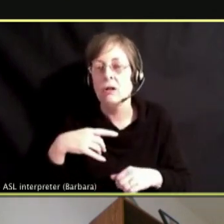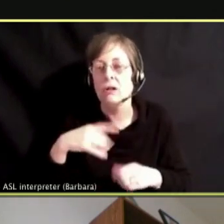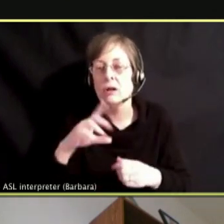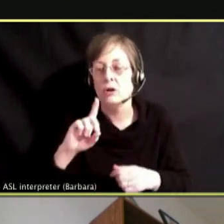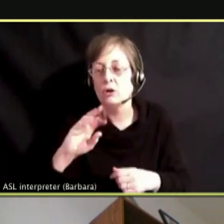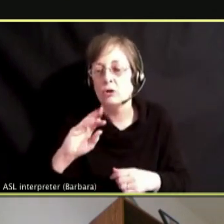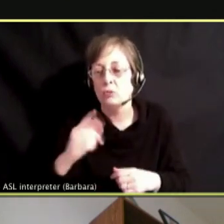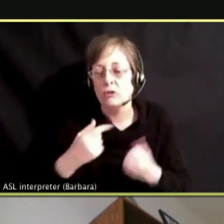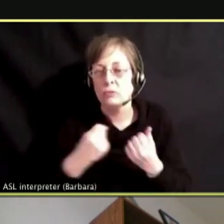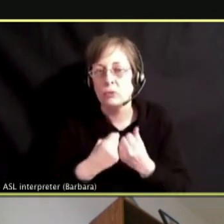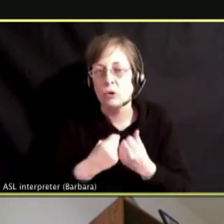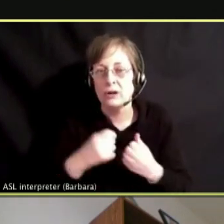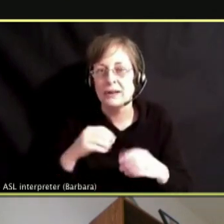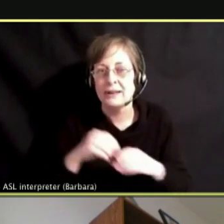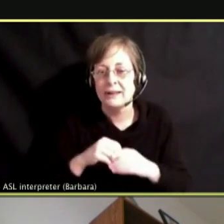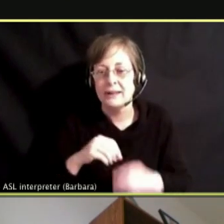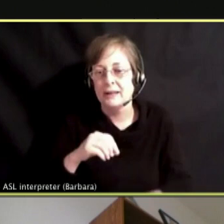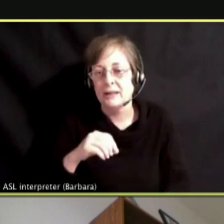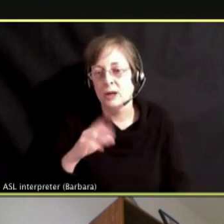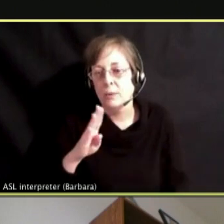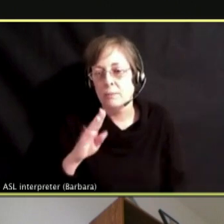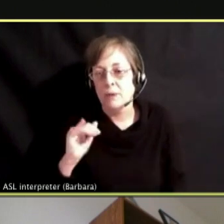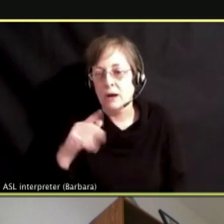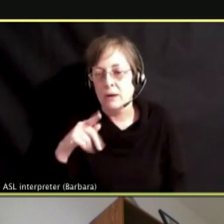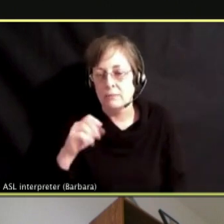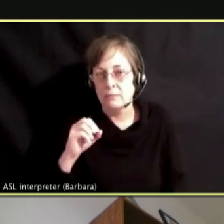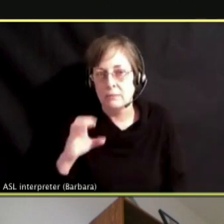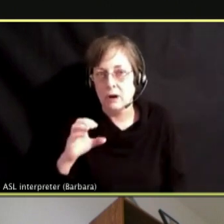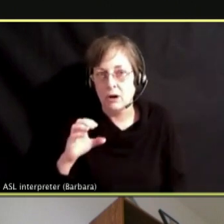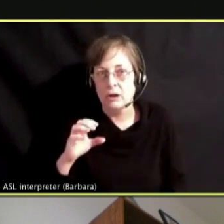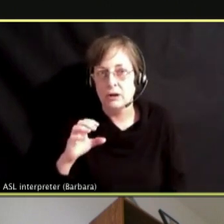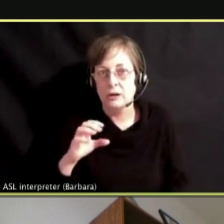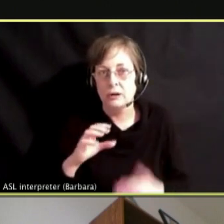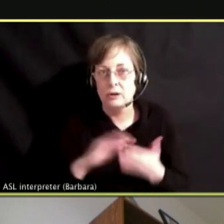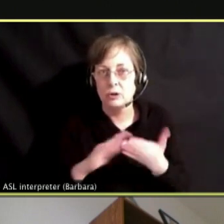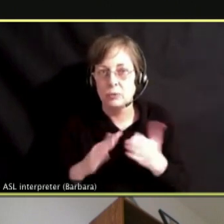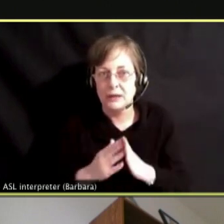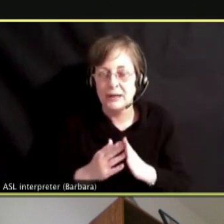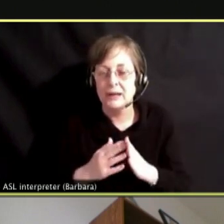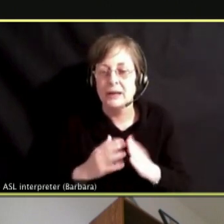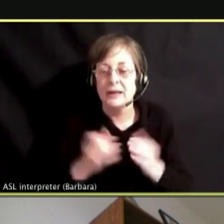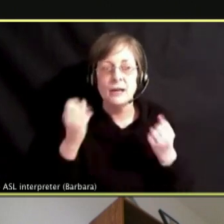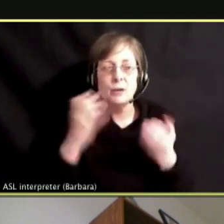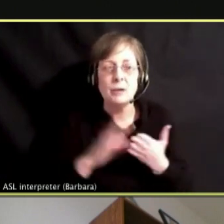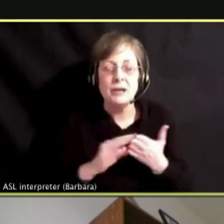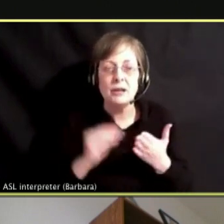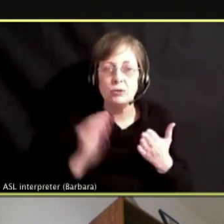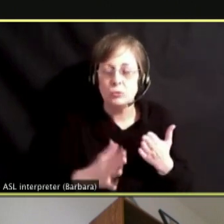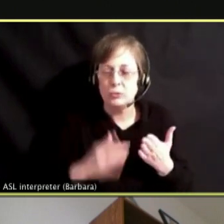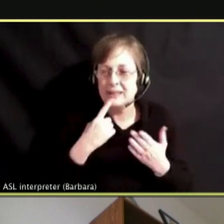AND I WOULD JUST SUMMARIZE WHAT I HEAR THE STUDENTS SAYING OUT LOUDLY IS PLEASE DON'T